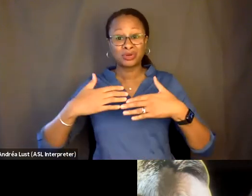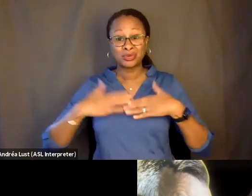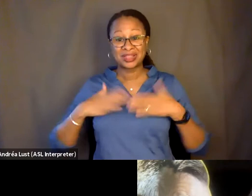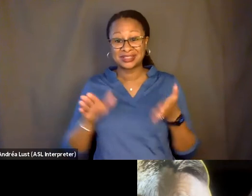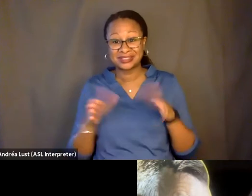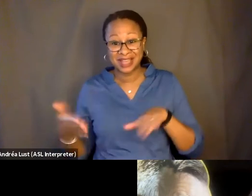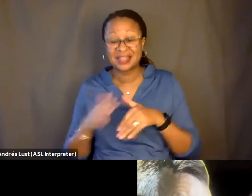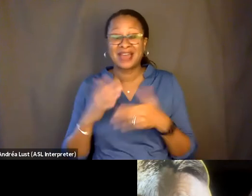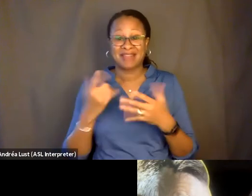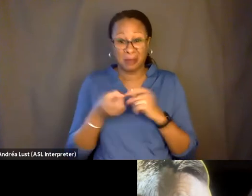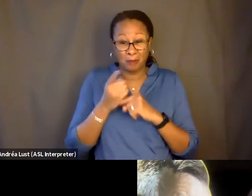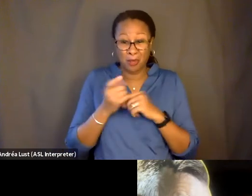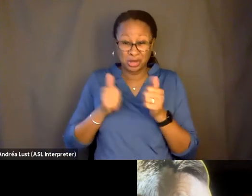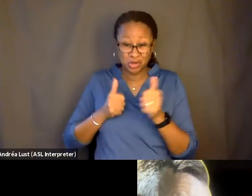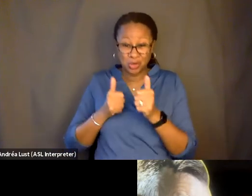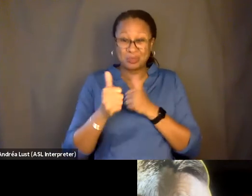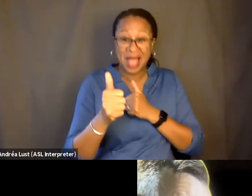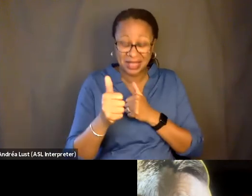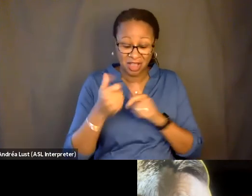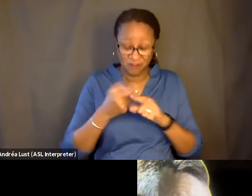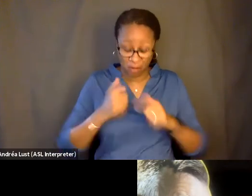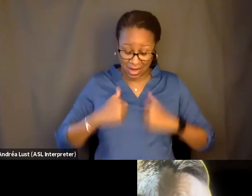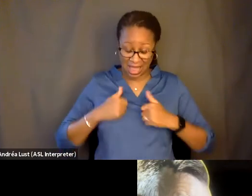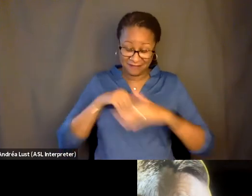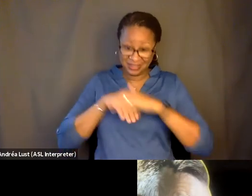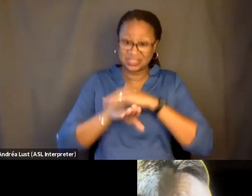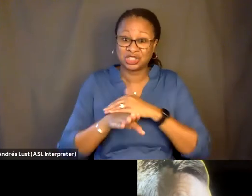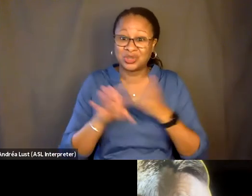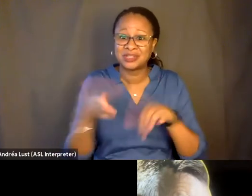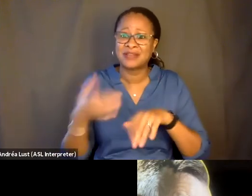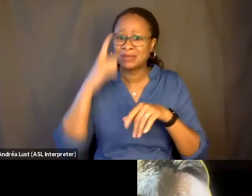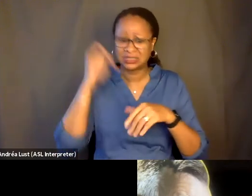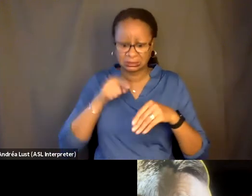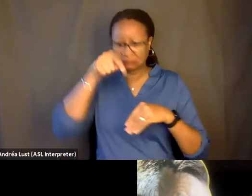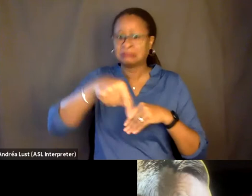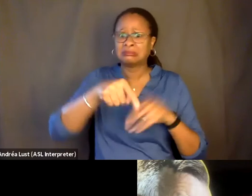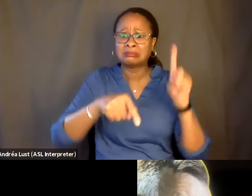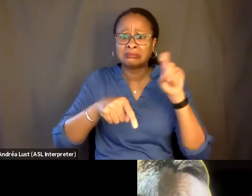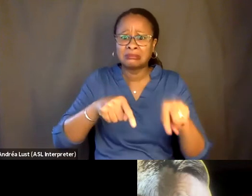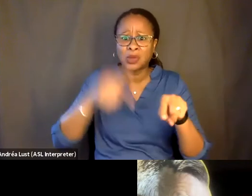is deeply unknown. Because we don't know what's on the other side of death. Like, you know, no one has come back from that,